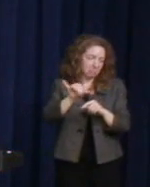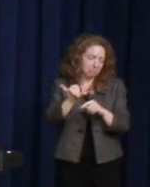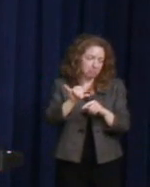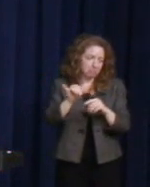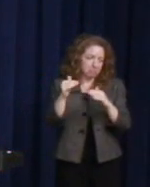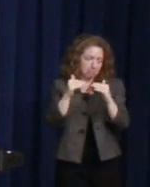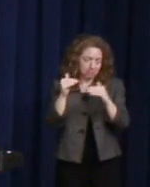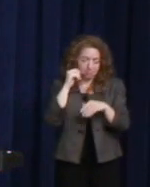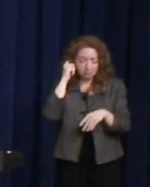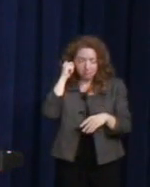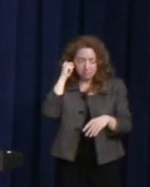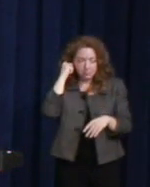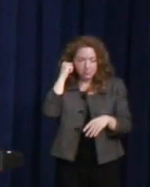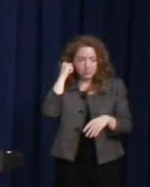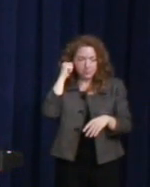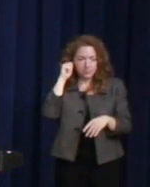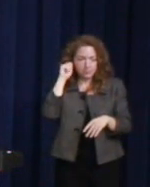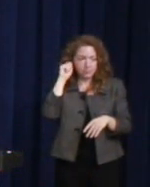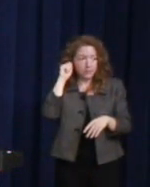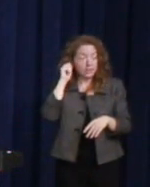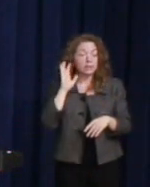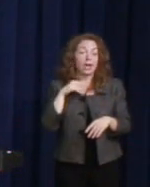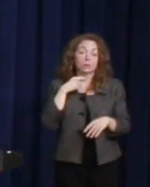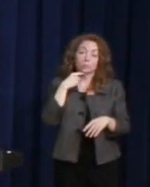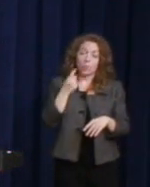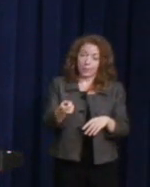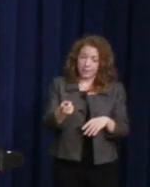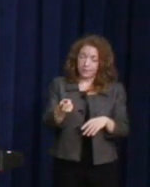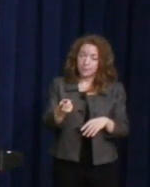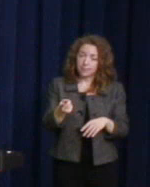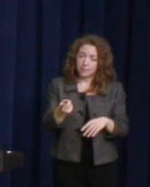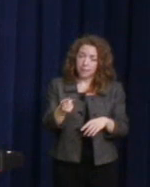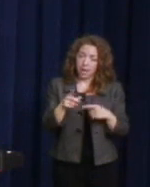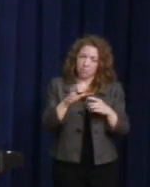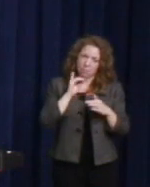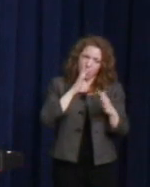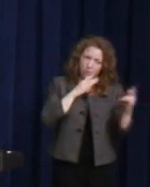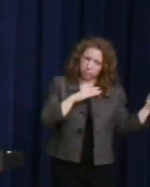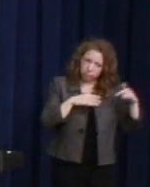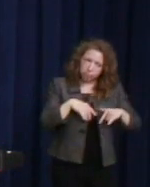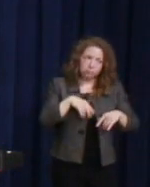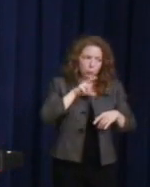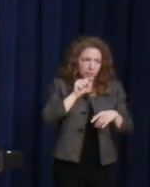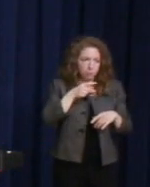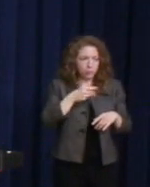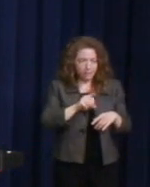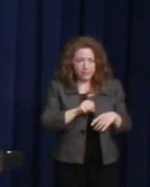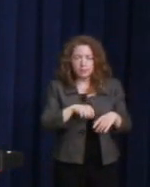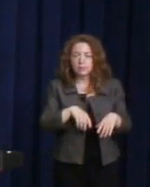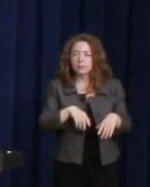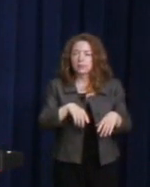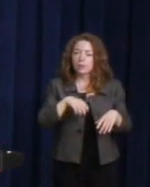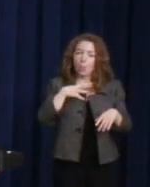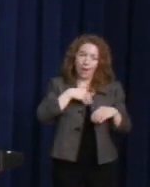And when I told him about coming here today and the U.S. Post Office and the White House honoring Harvey Milk with the U.S. postage stamp,